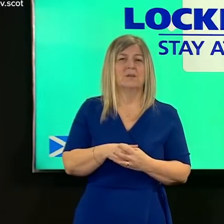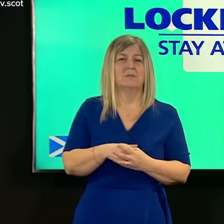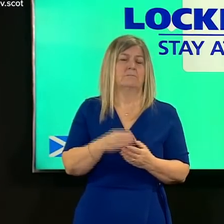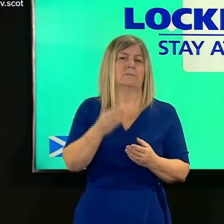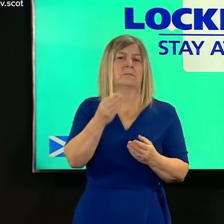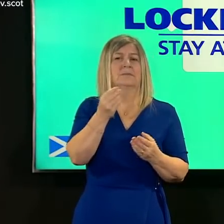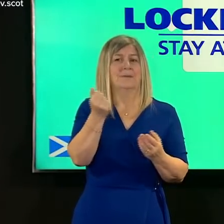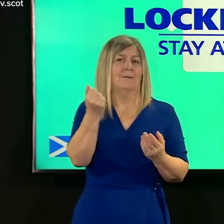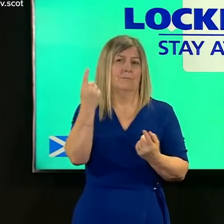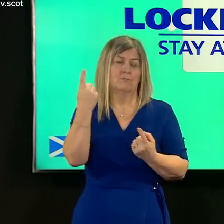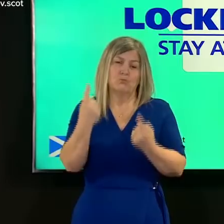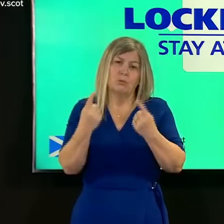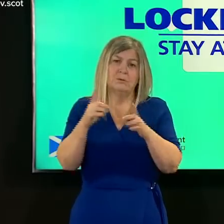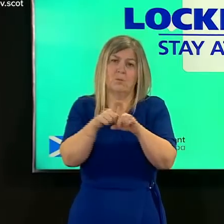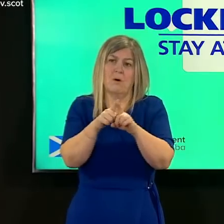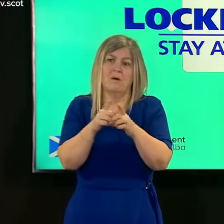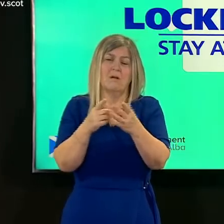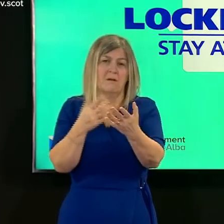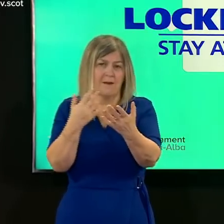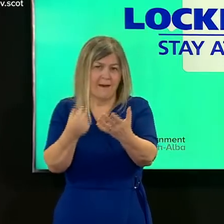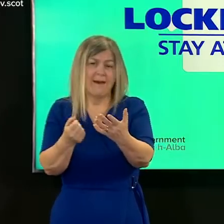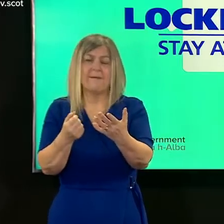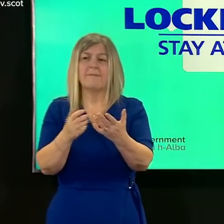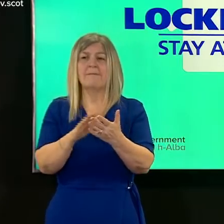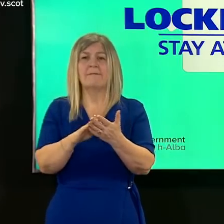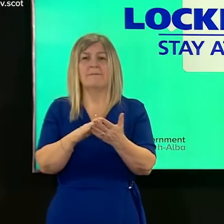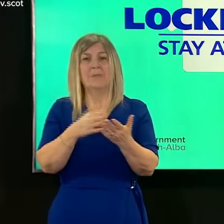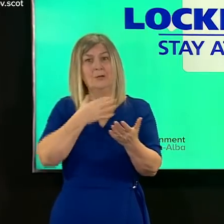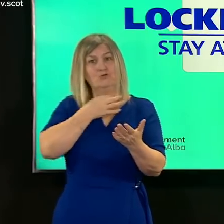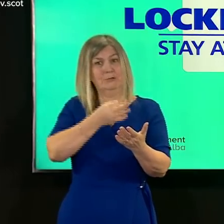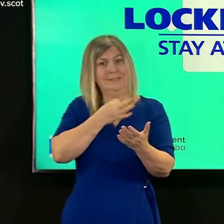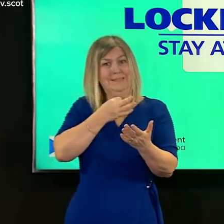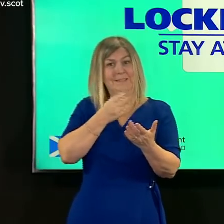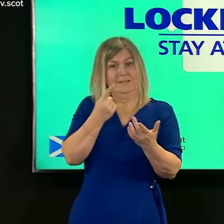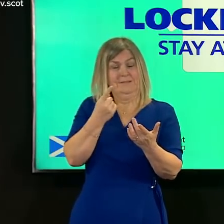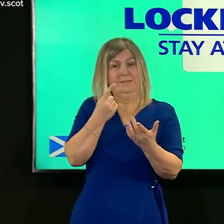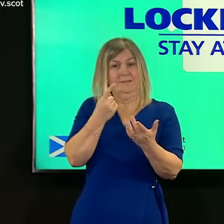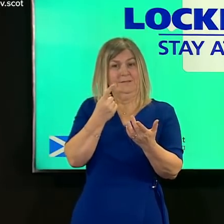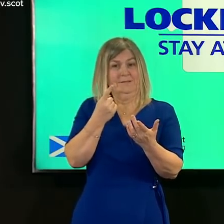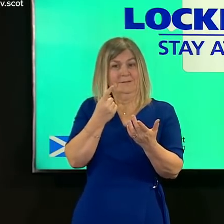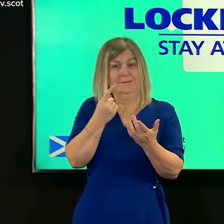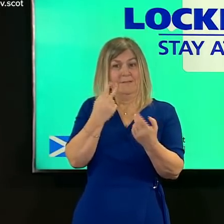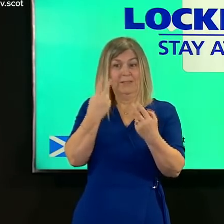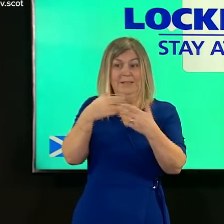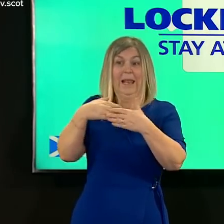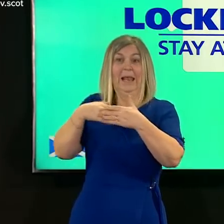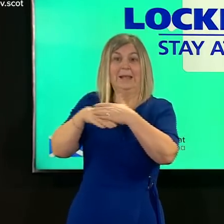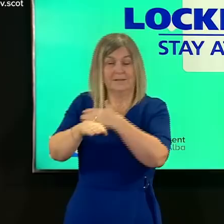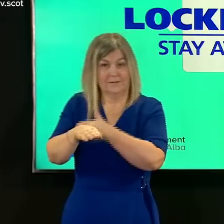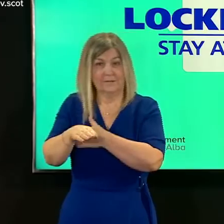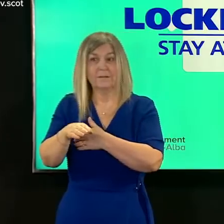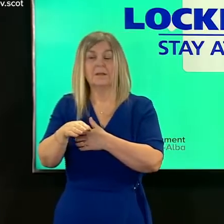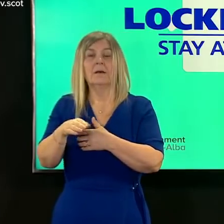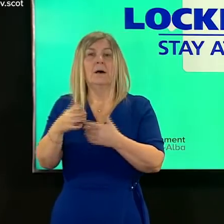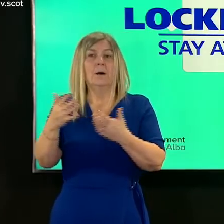around whether or not the risk is such that they can have designated visitors